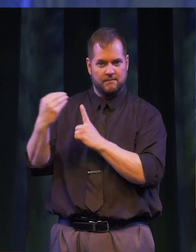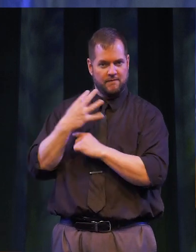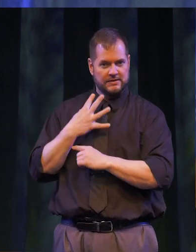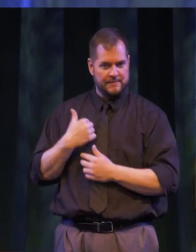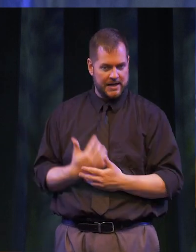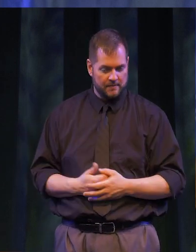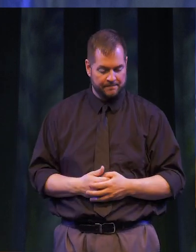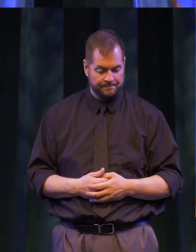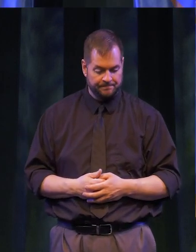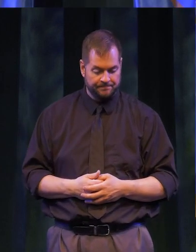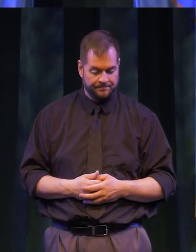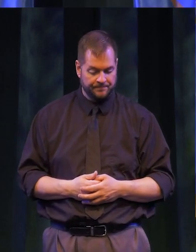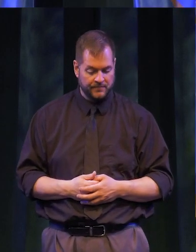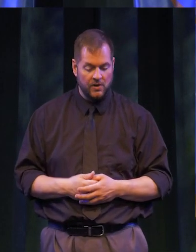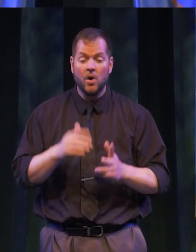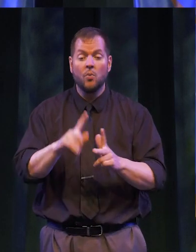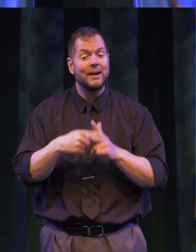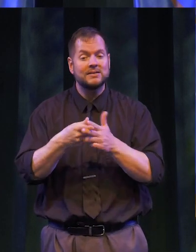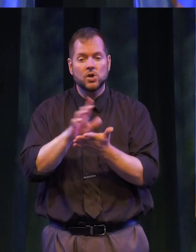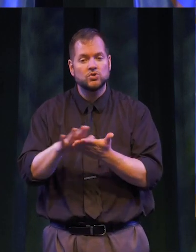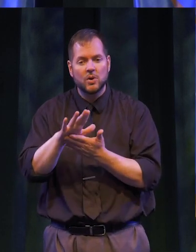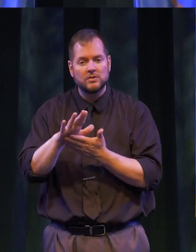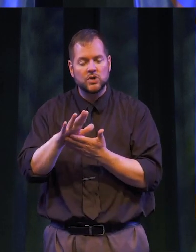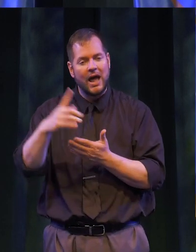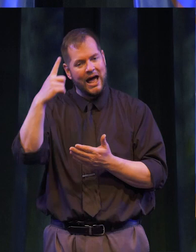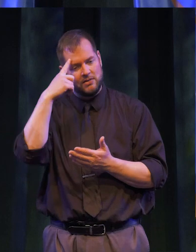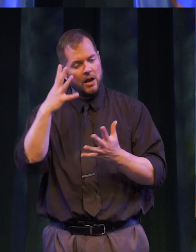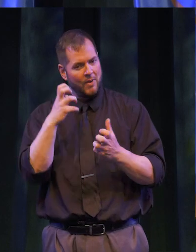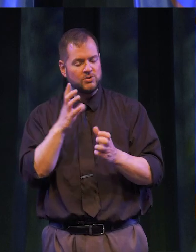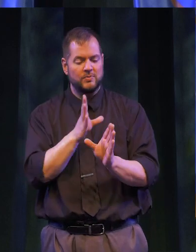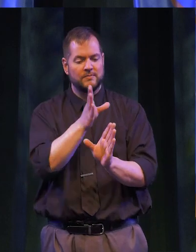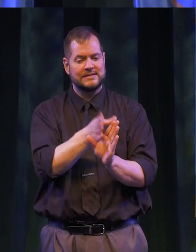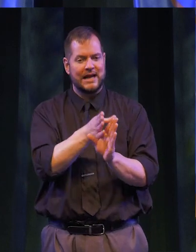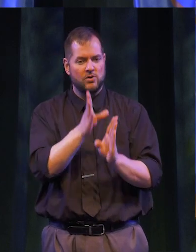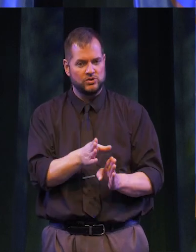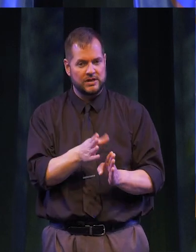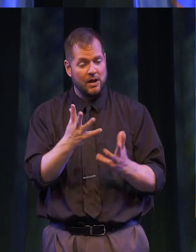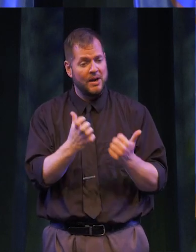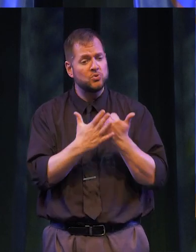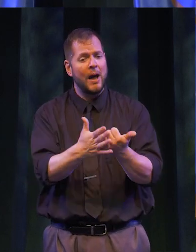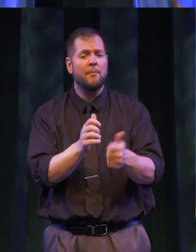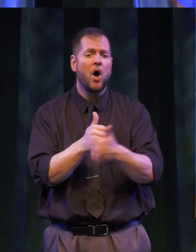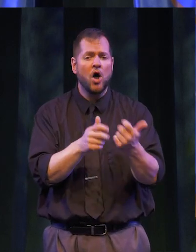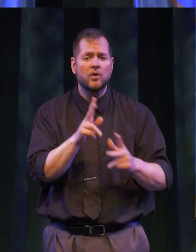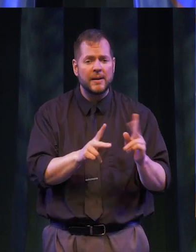on me. When I started college I wanted to be a psychologist so that I could help others.